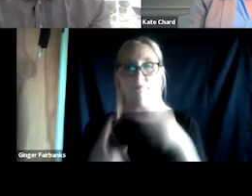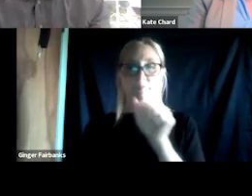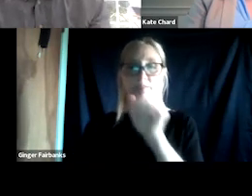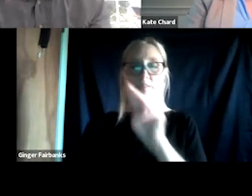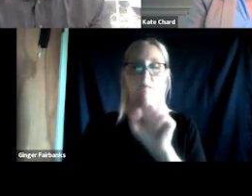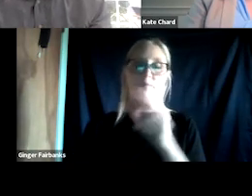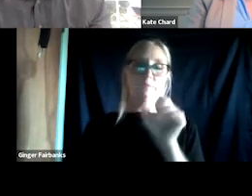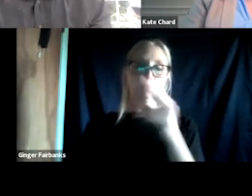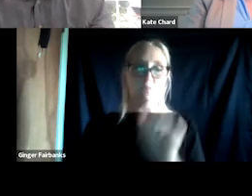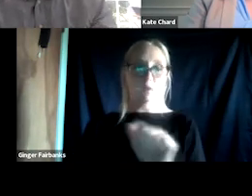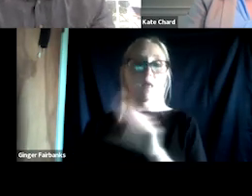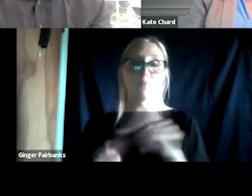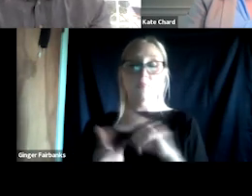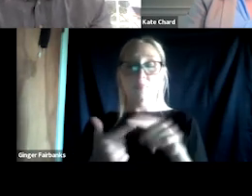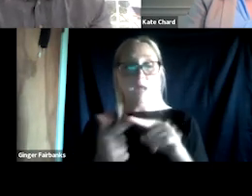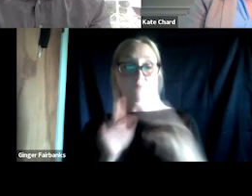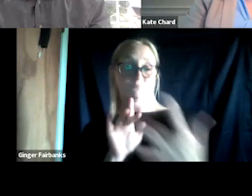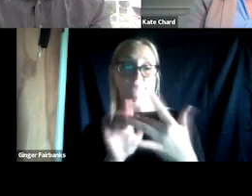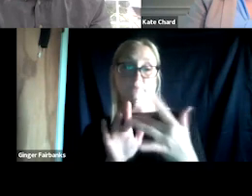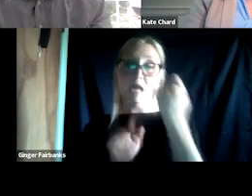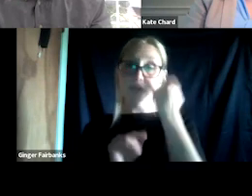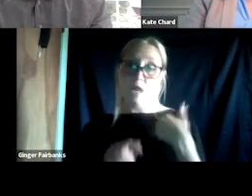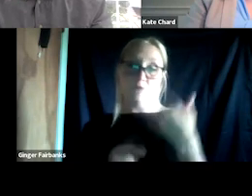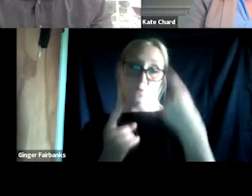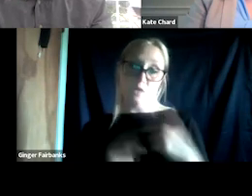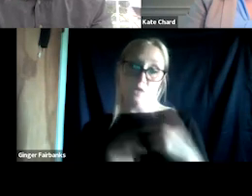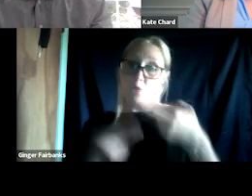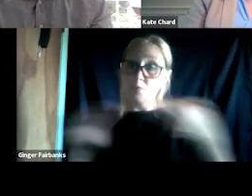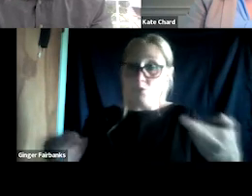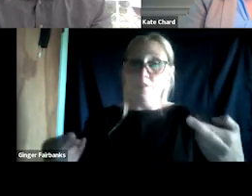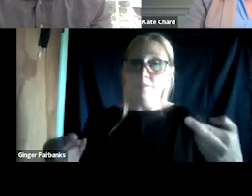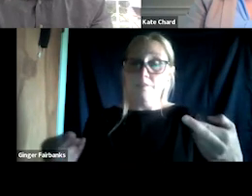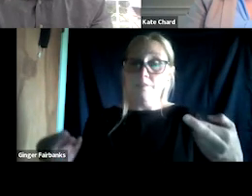check them out and you can reach out to us with any questions about the resources. But with that, I'll stop there to make sure